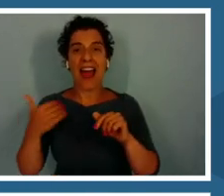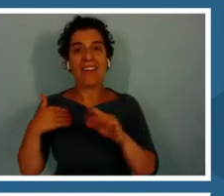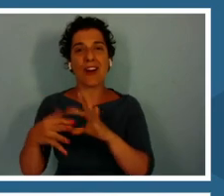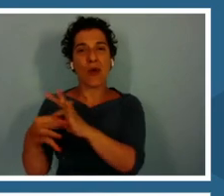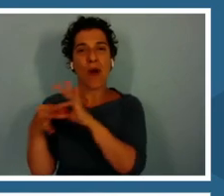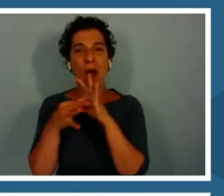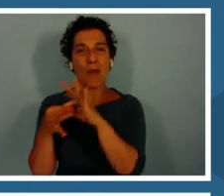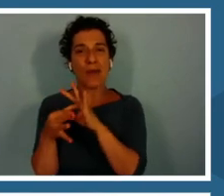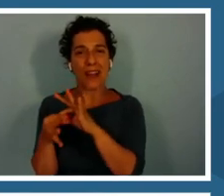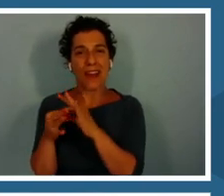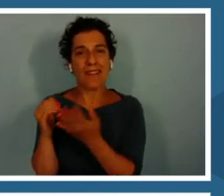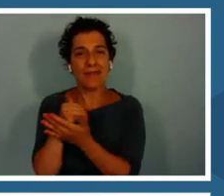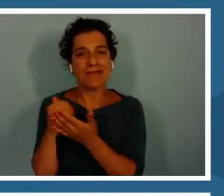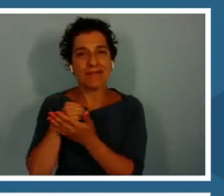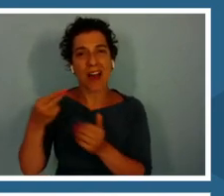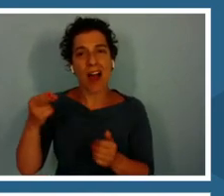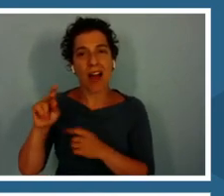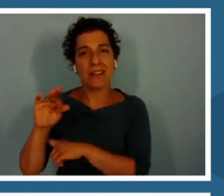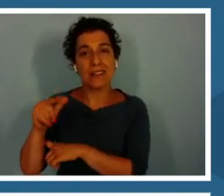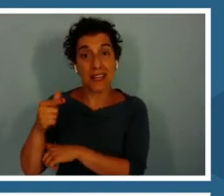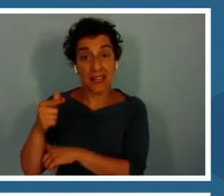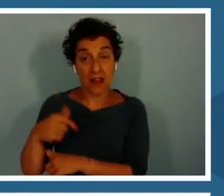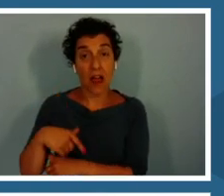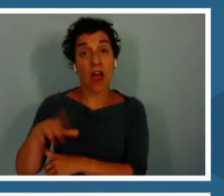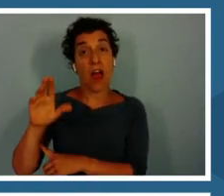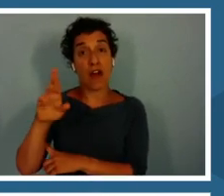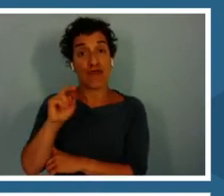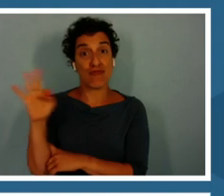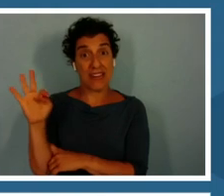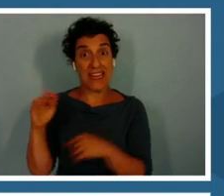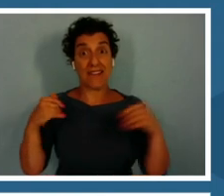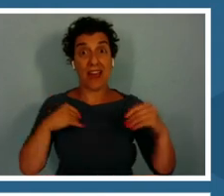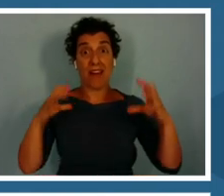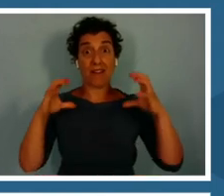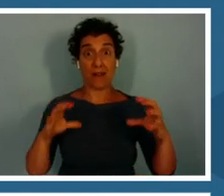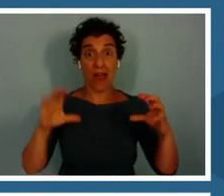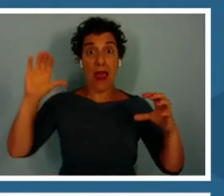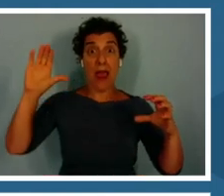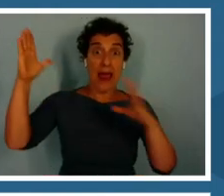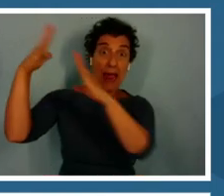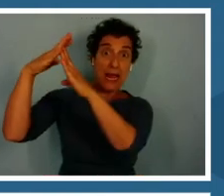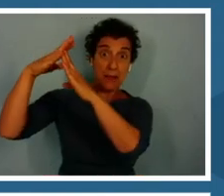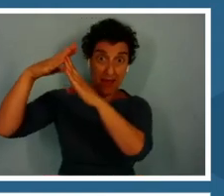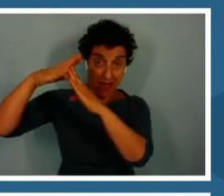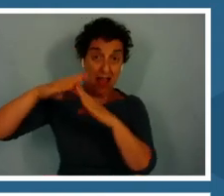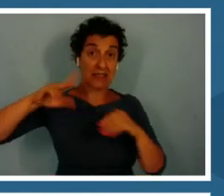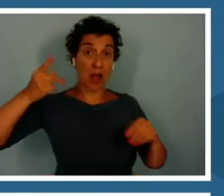The reefs apex predators showing the reef is fully capable of supporting a wide network of organisms.